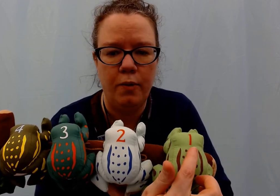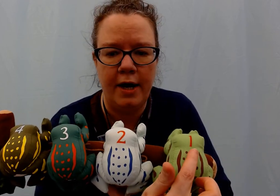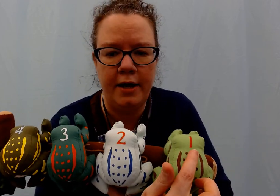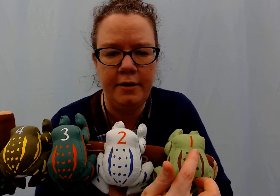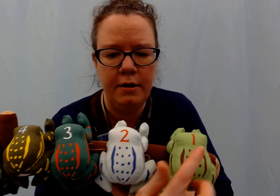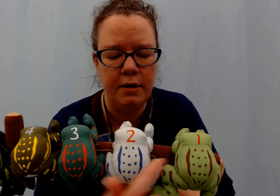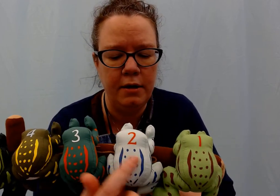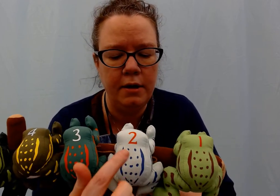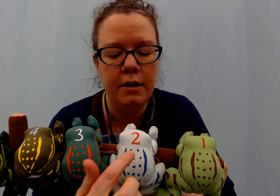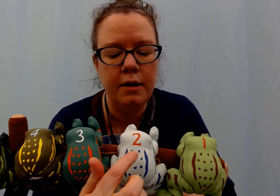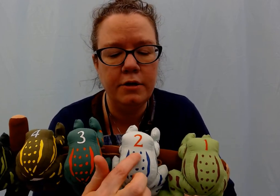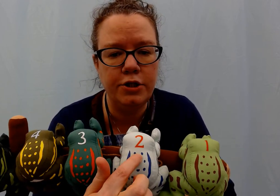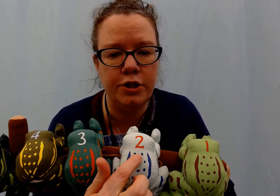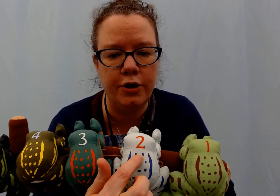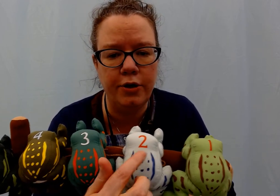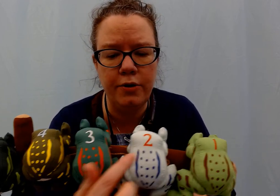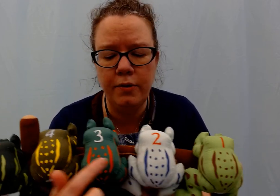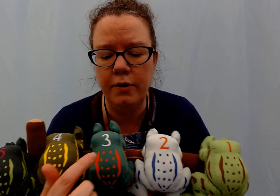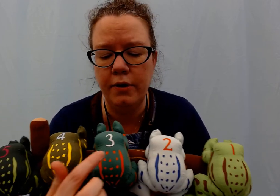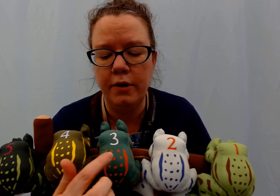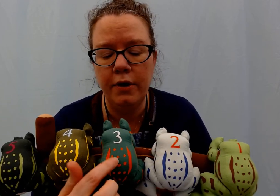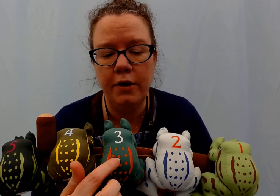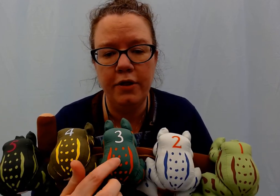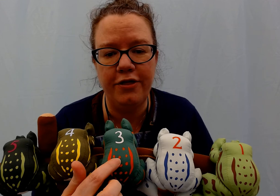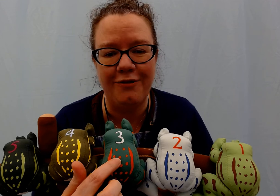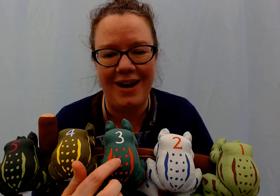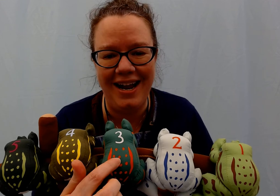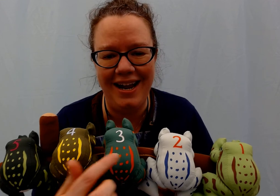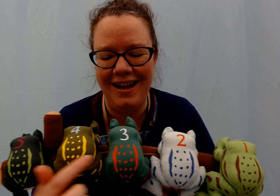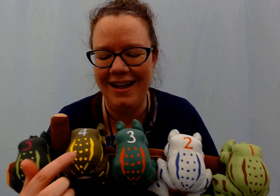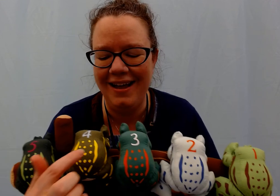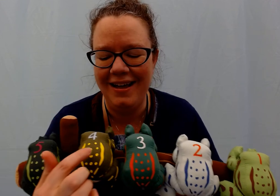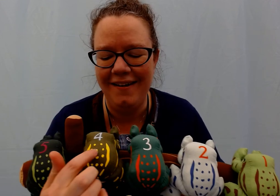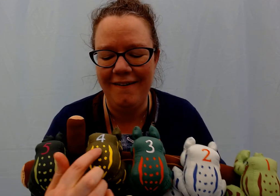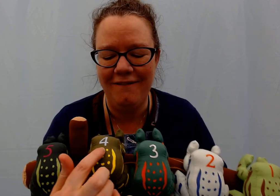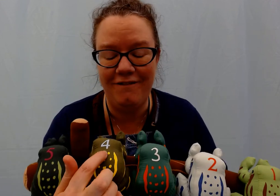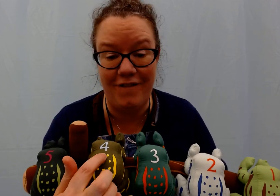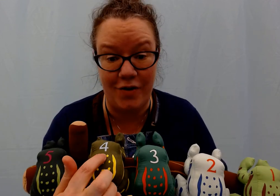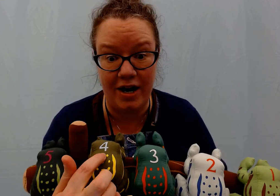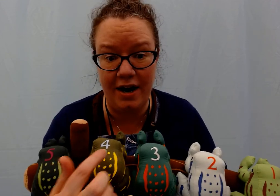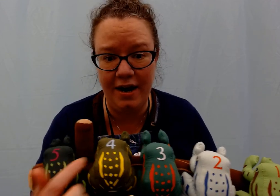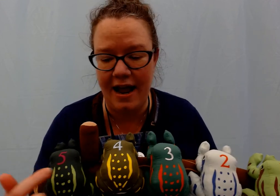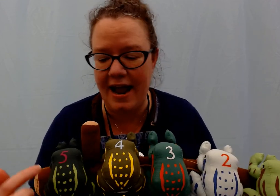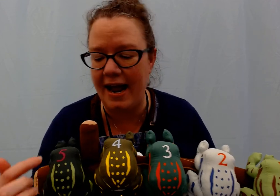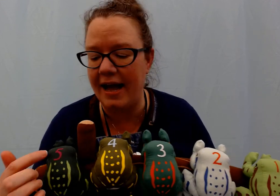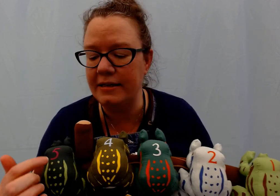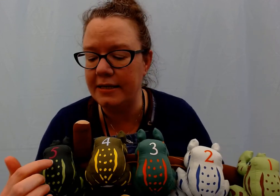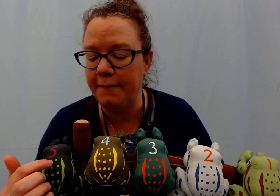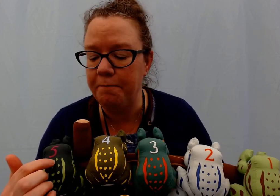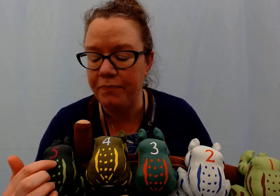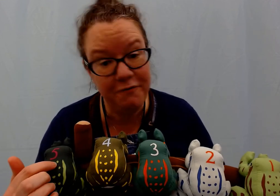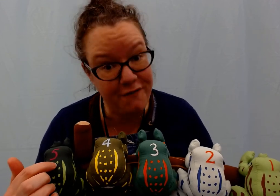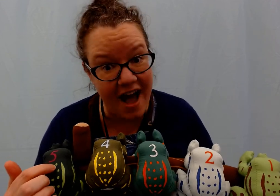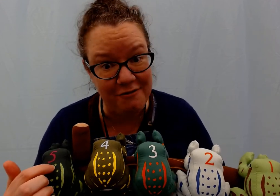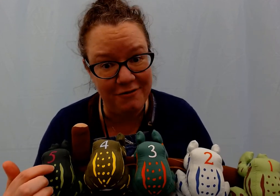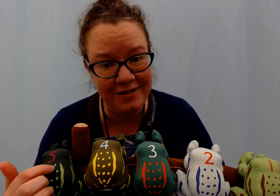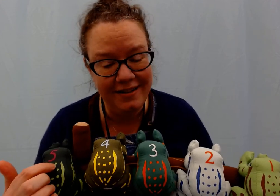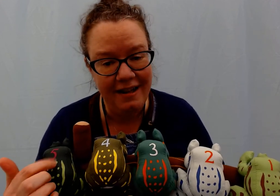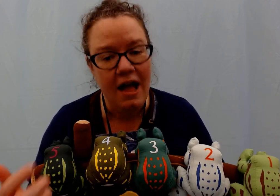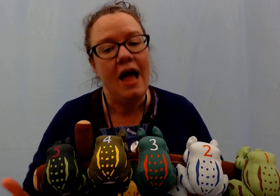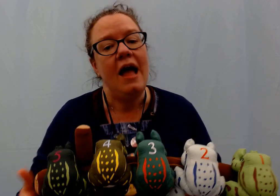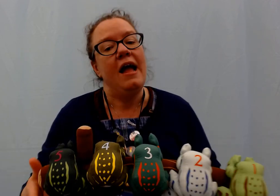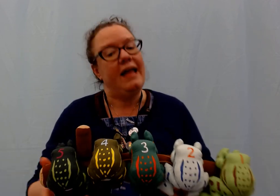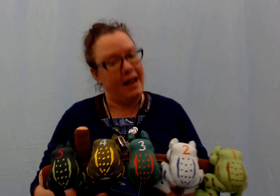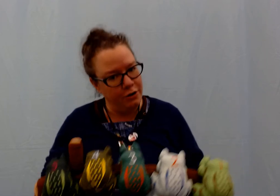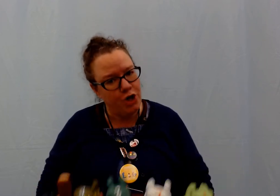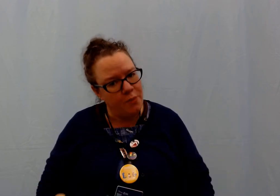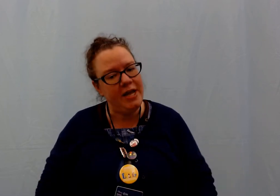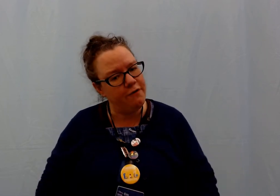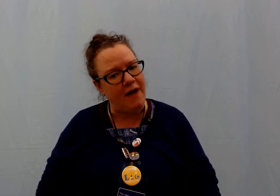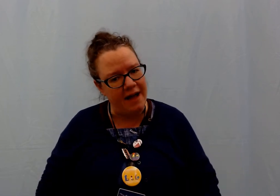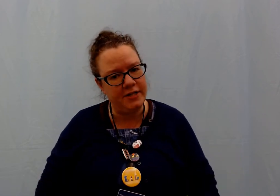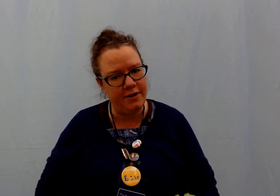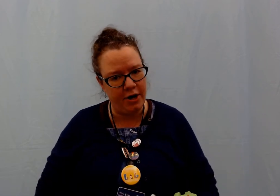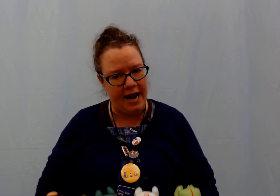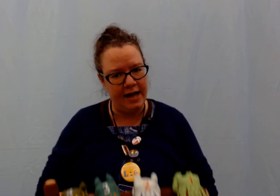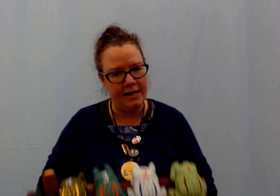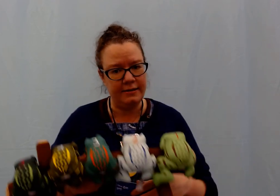one two three four and five. Can you show me your fives on your hands